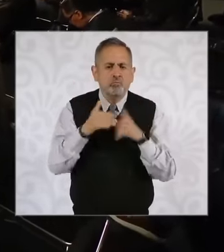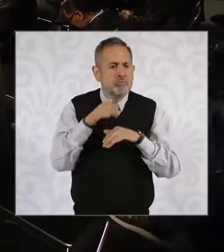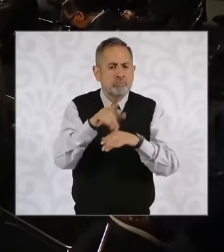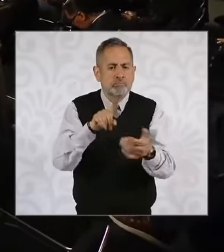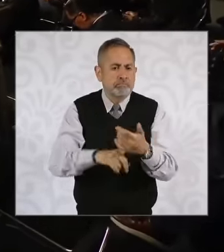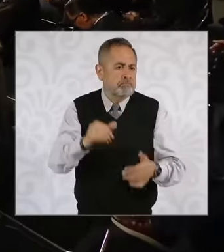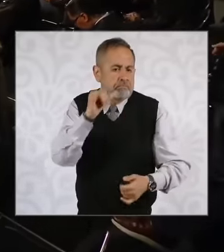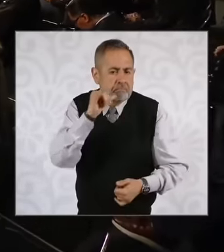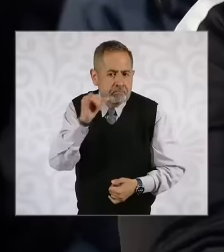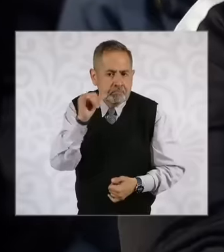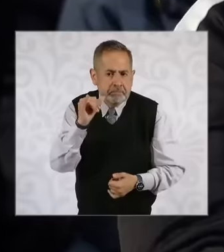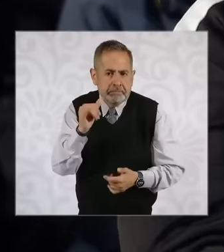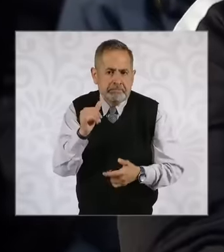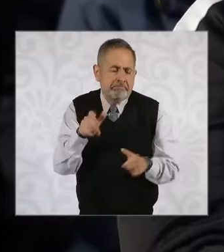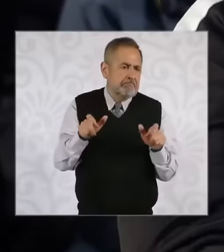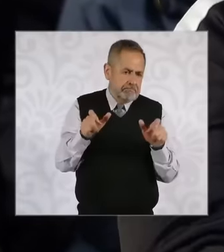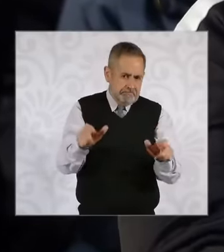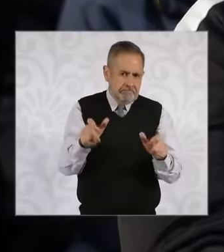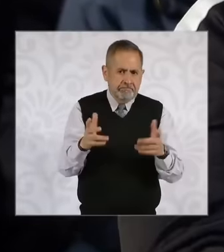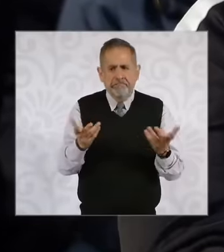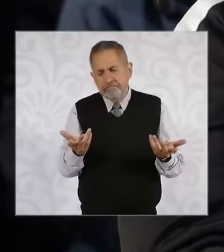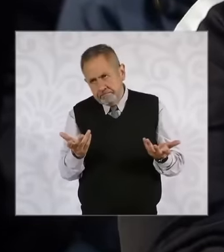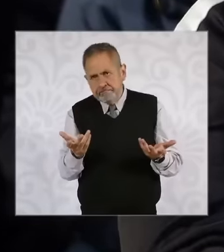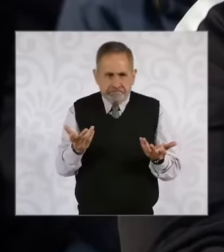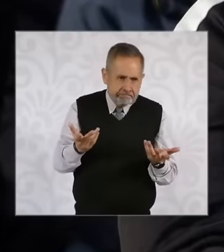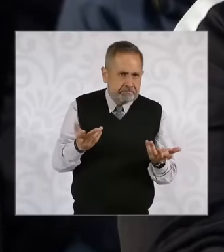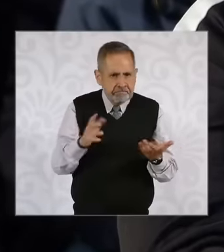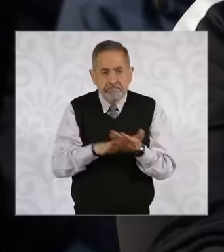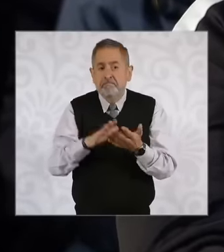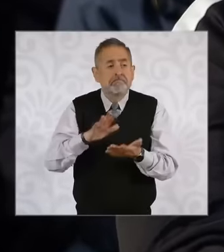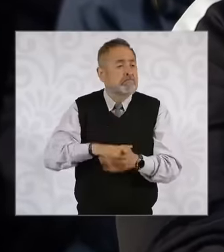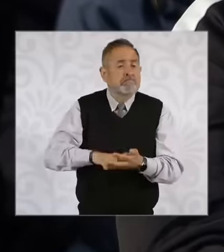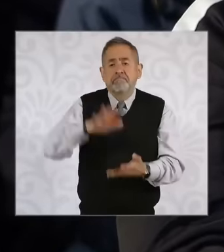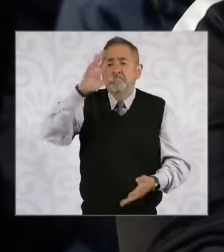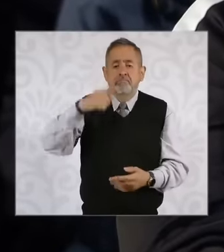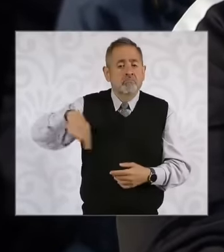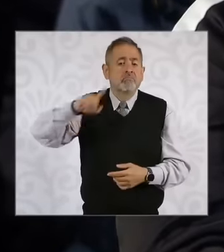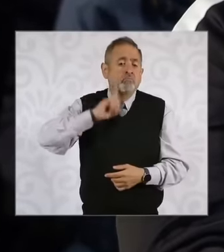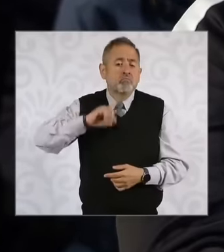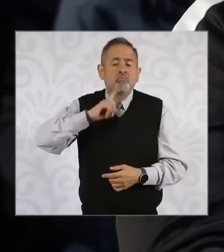alcohol, but that the majority of complaints or women who They are violent